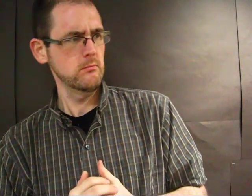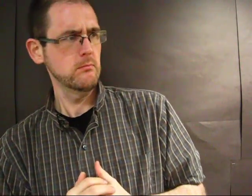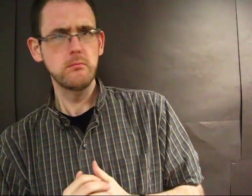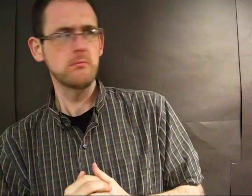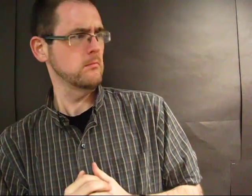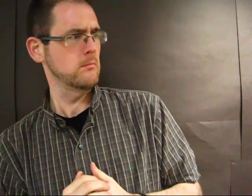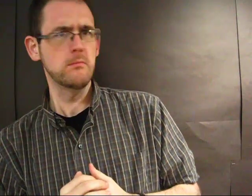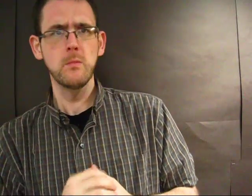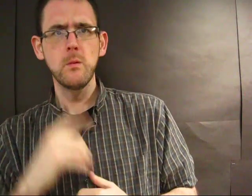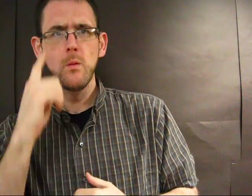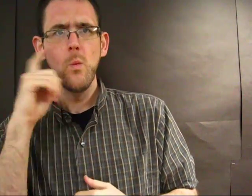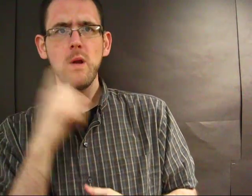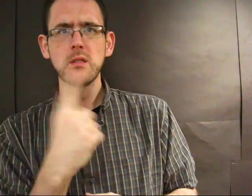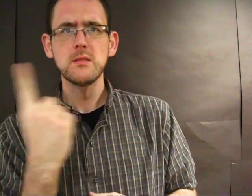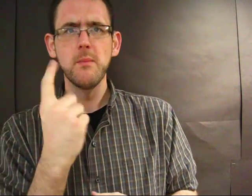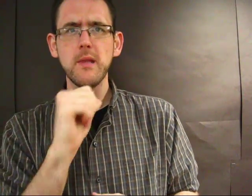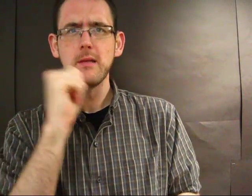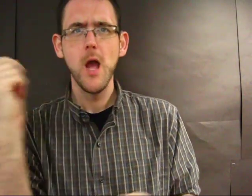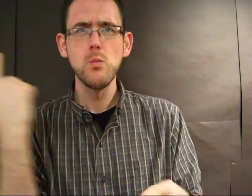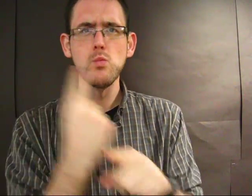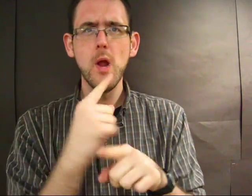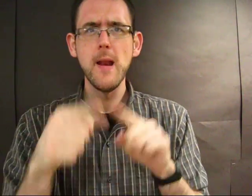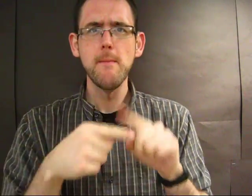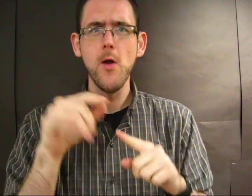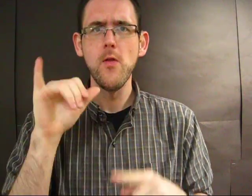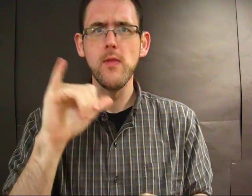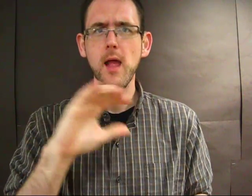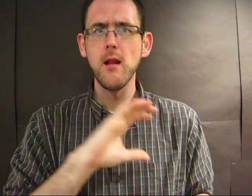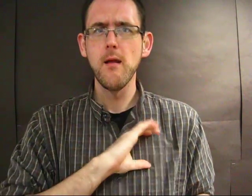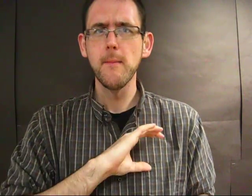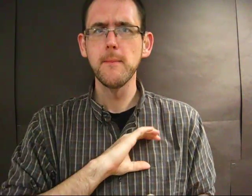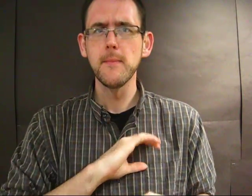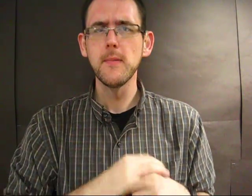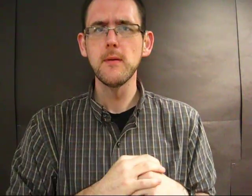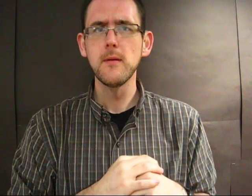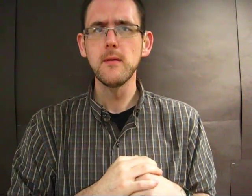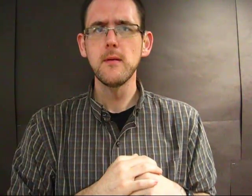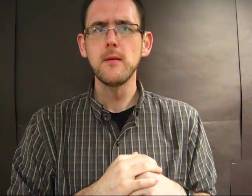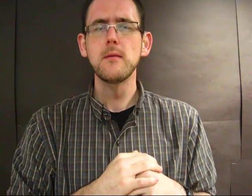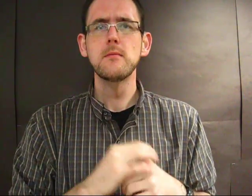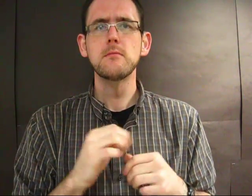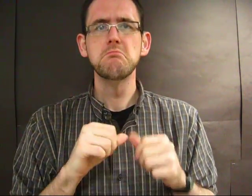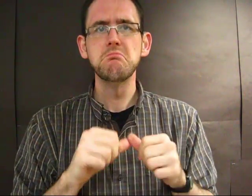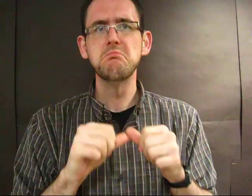But then she notices that something's not quite right about the cop.